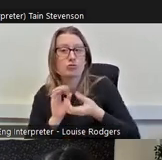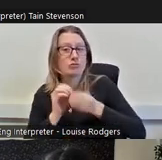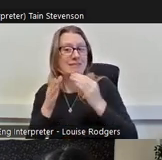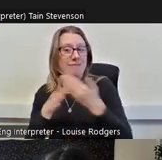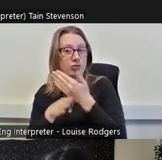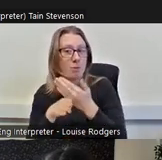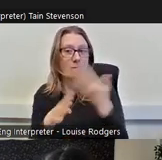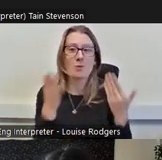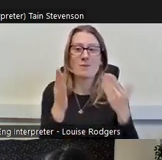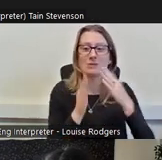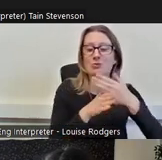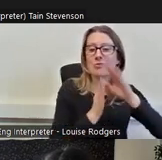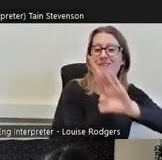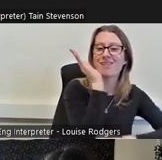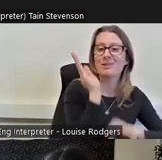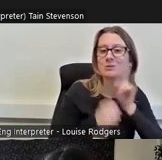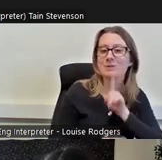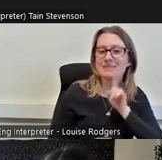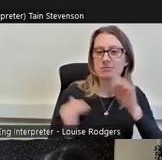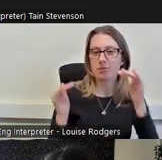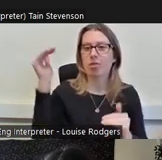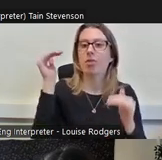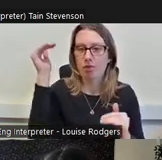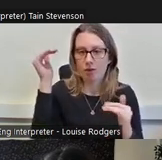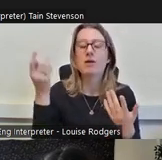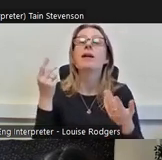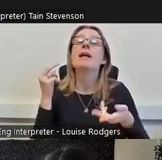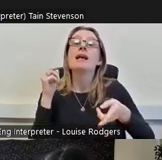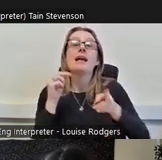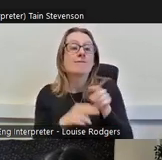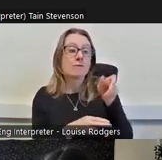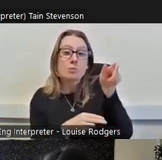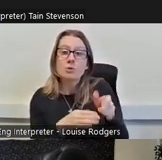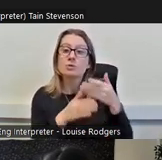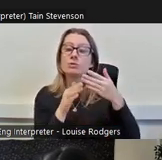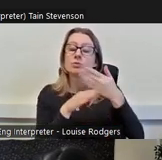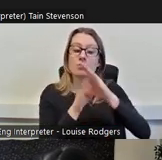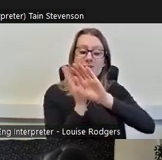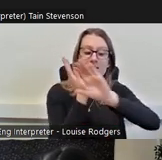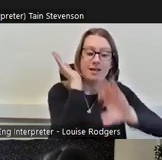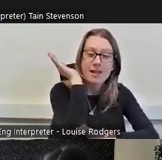and somebody who's working class and living with a disability is three times less likely